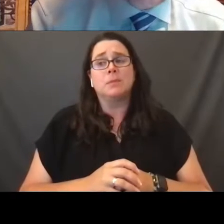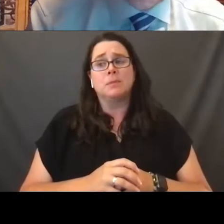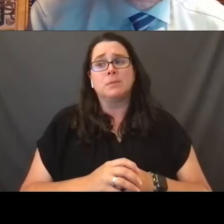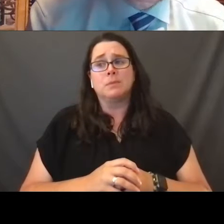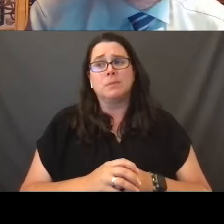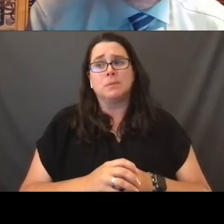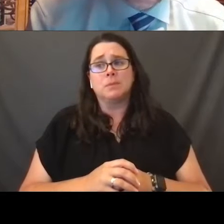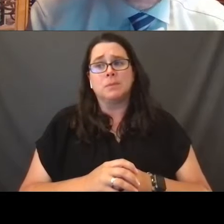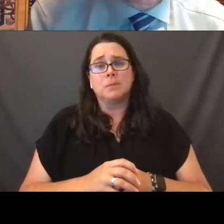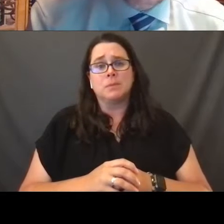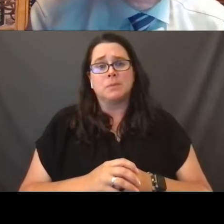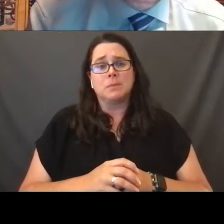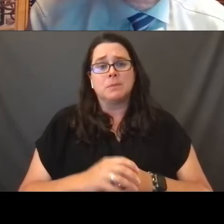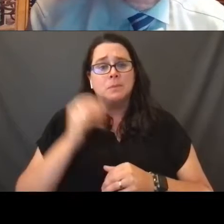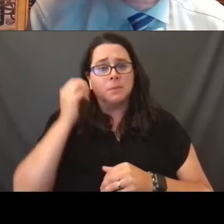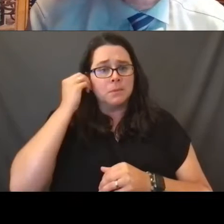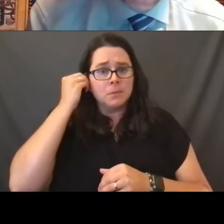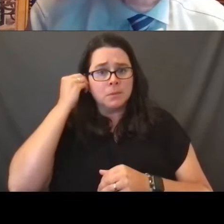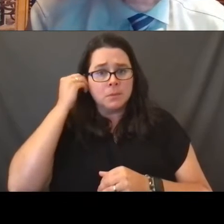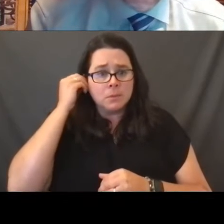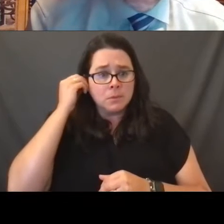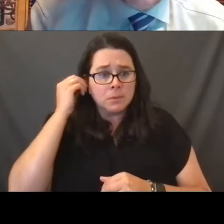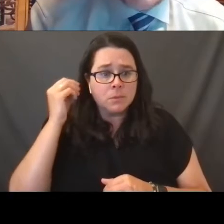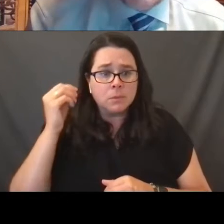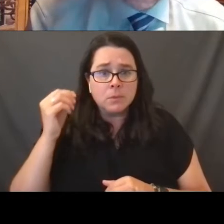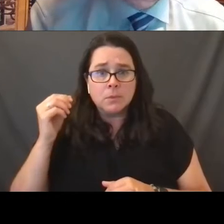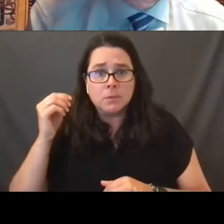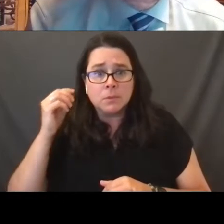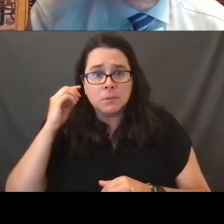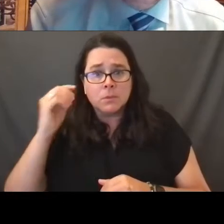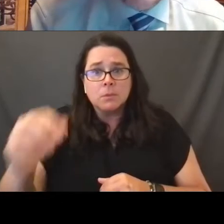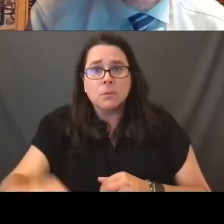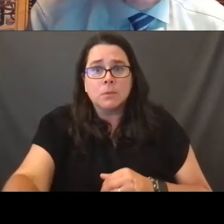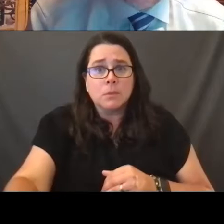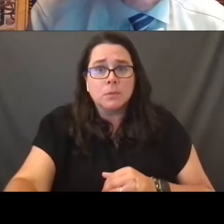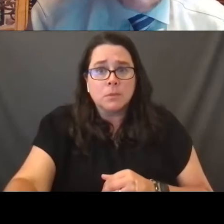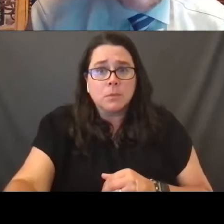a little bit of a problem here with moving ahead. So we'll work on that.